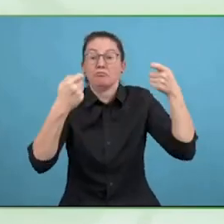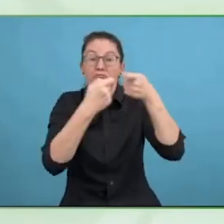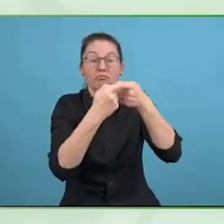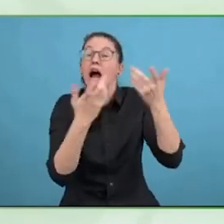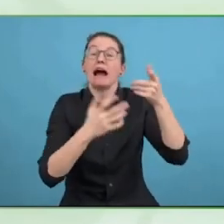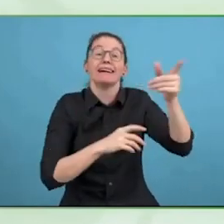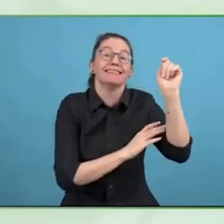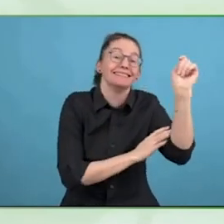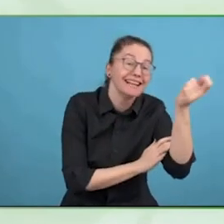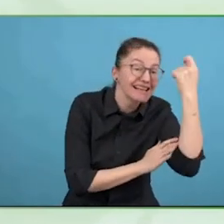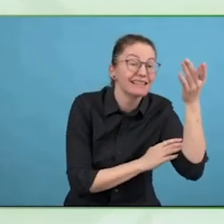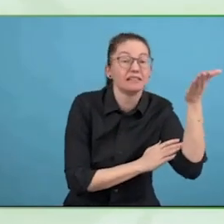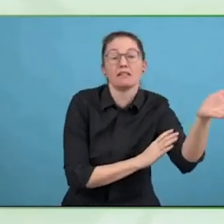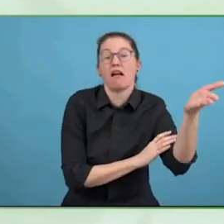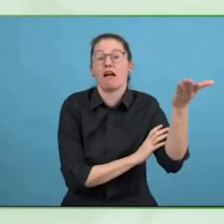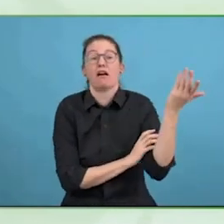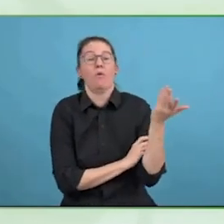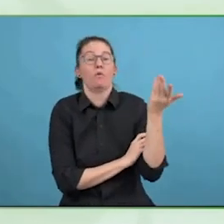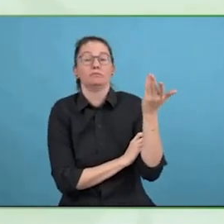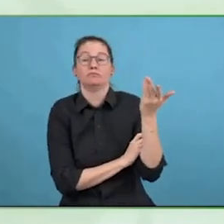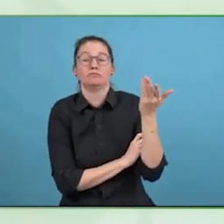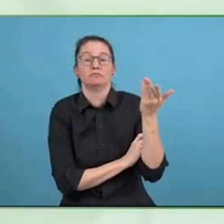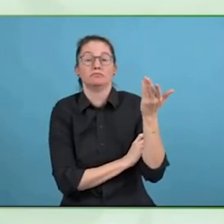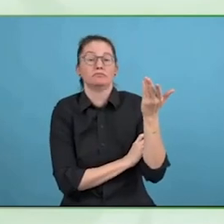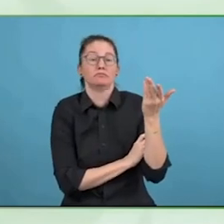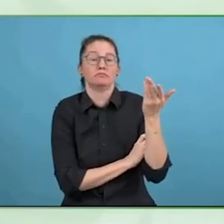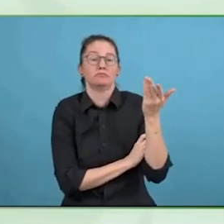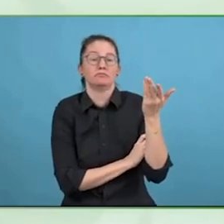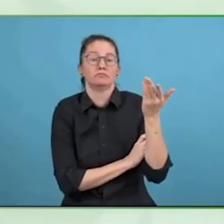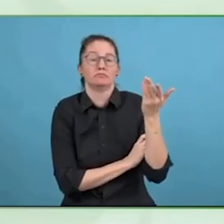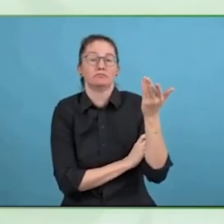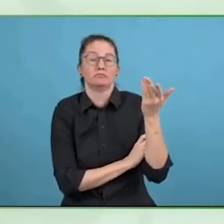will in effect tell the National business leaders were the gaps are,